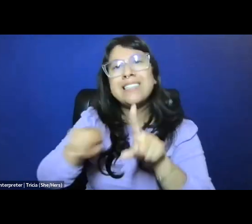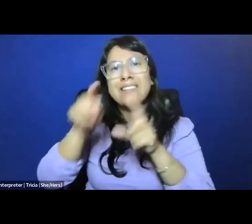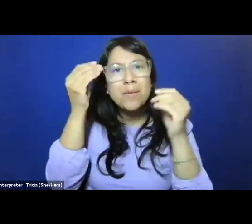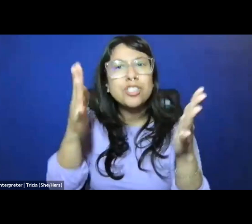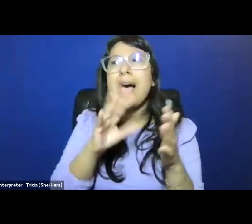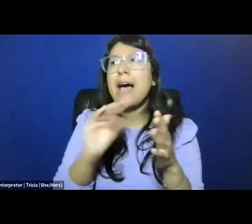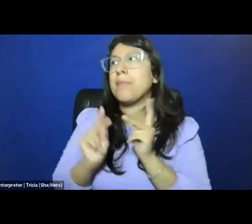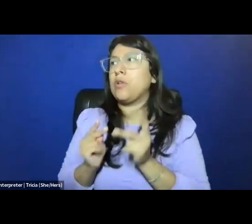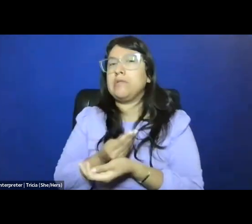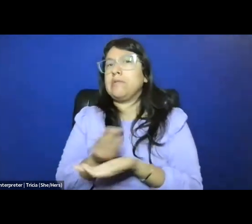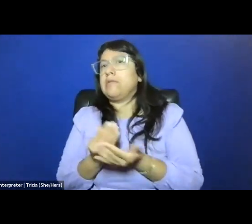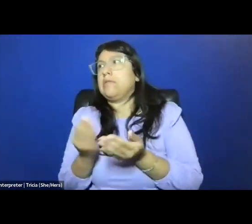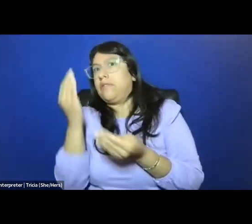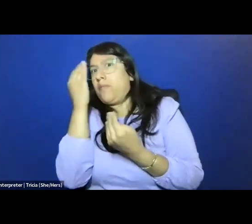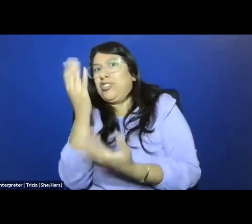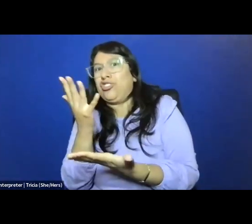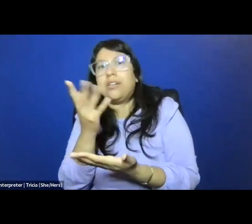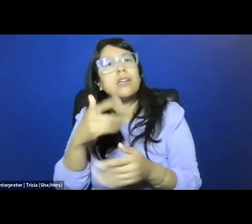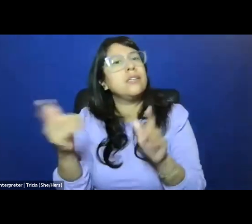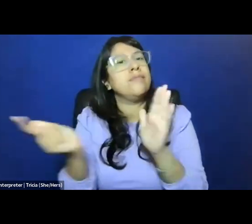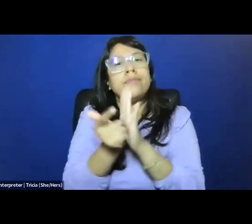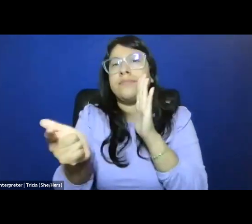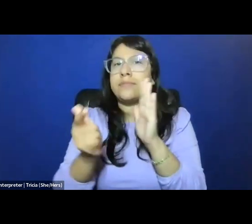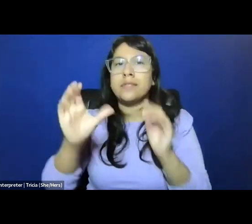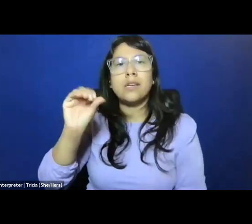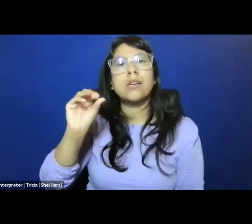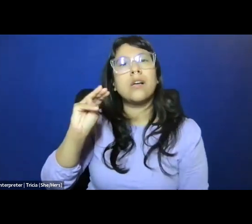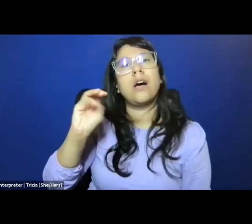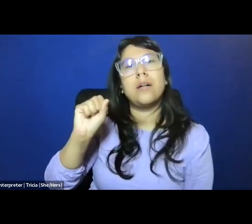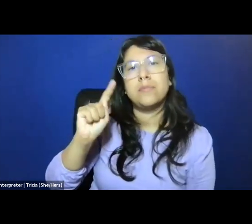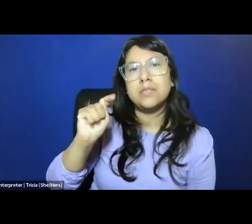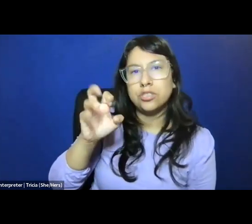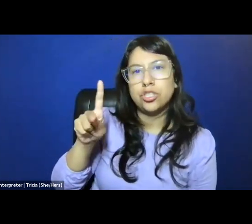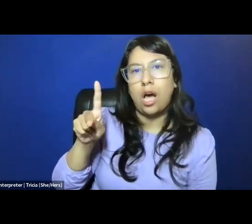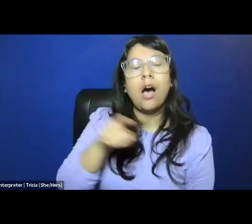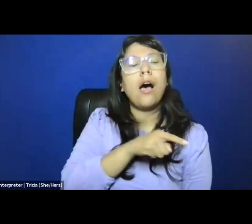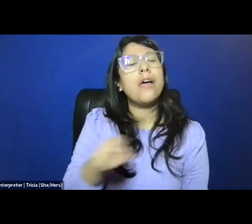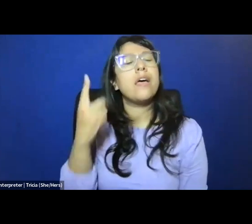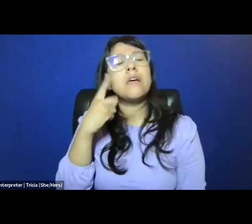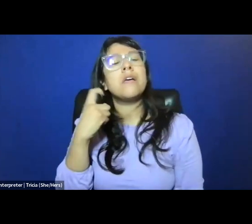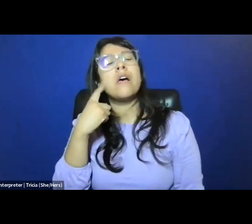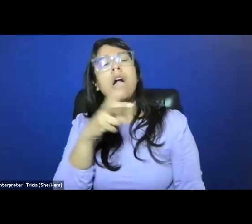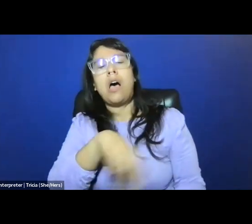and they relied on Comstock laws to do so, and charged these folks with conspiracy to commit abortion